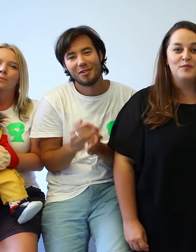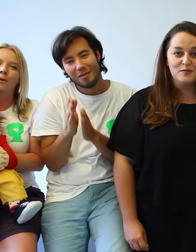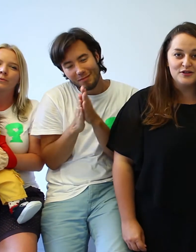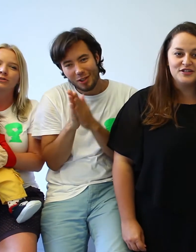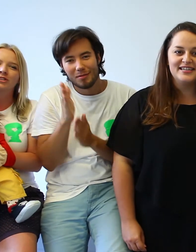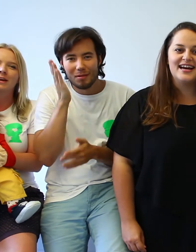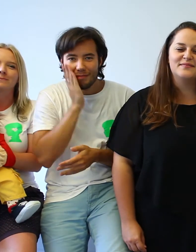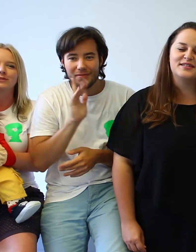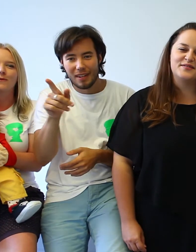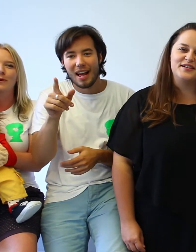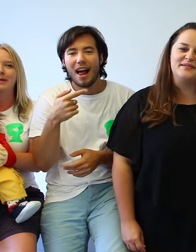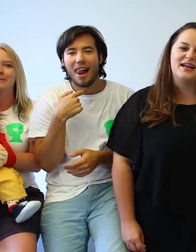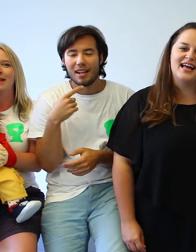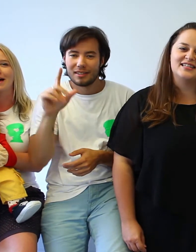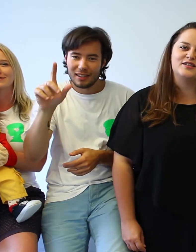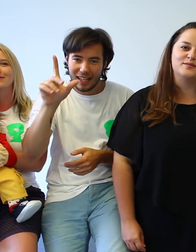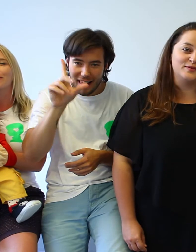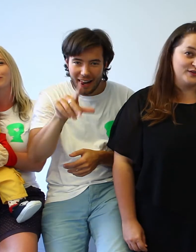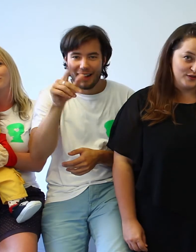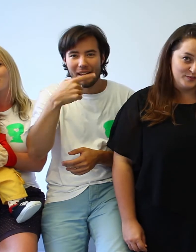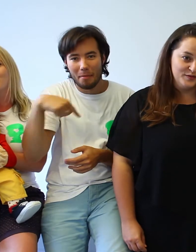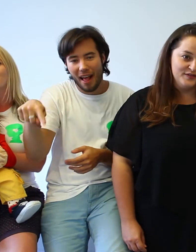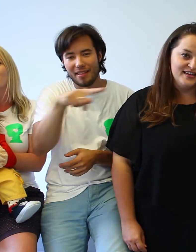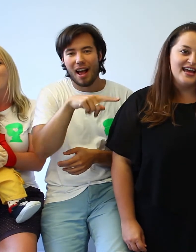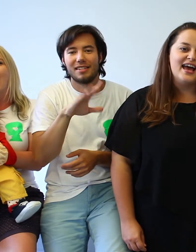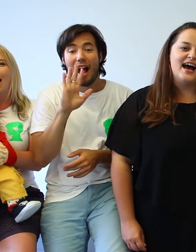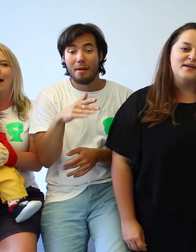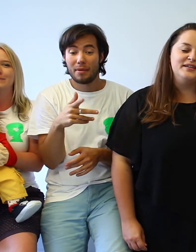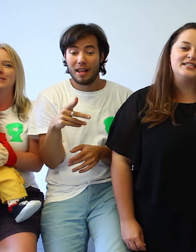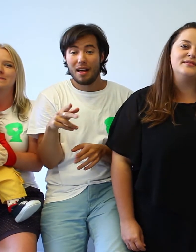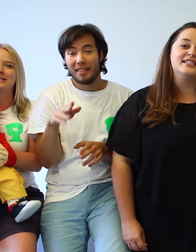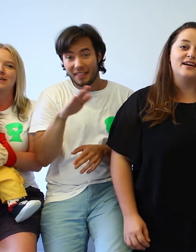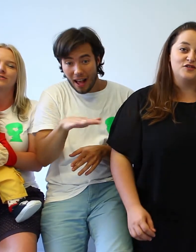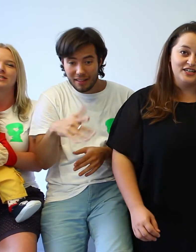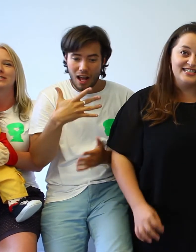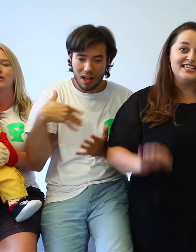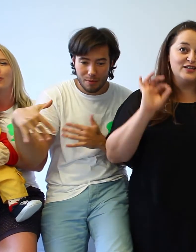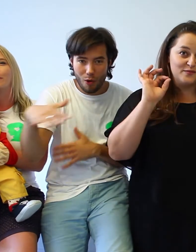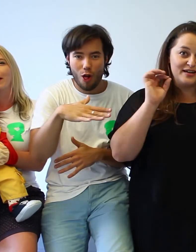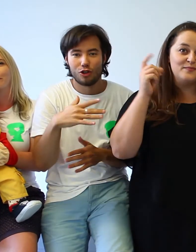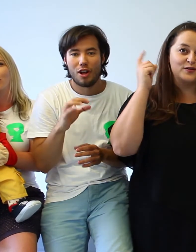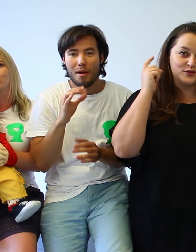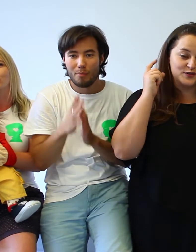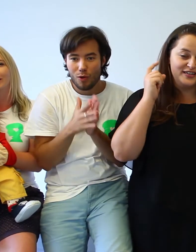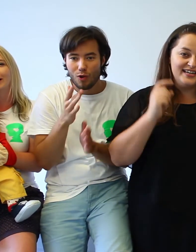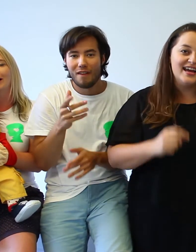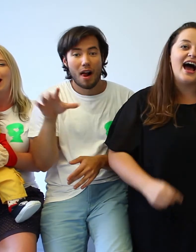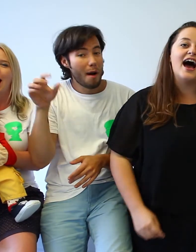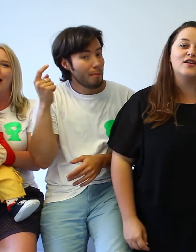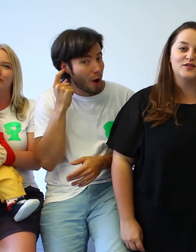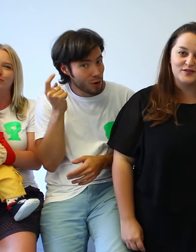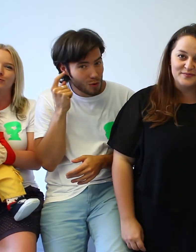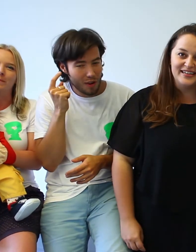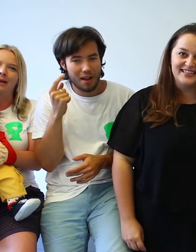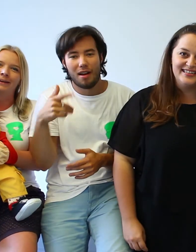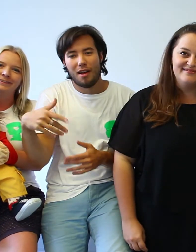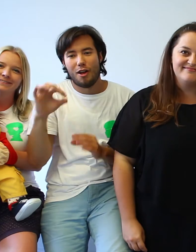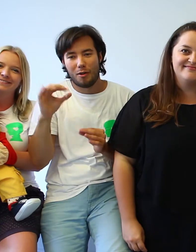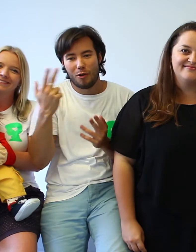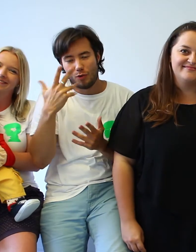We kindly ask you to help us with your vote so that we could hear, listen and understand each other better.